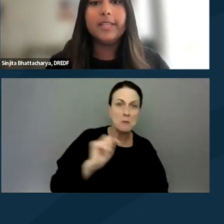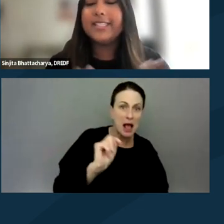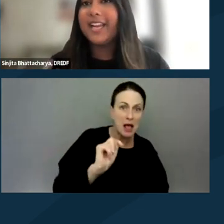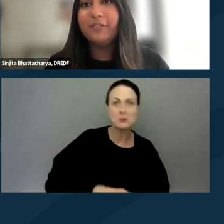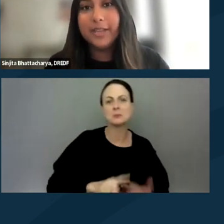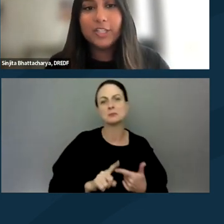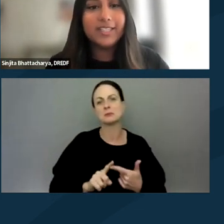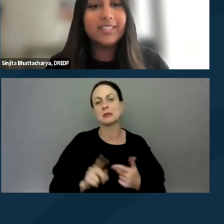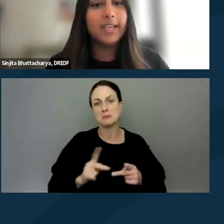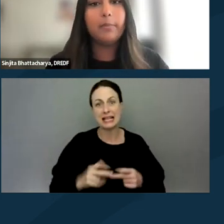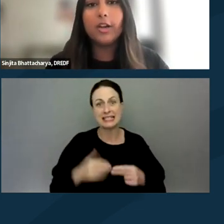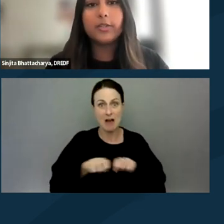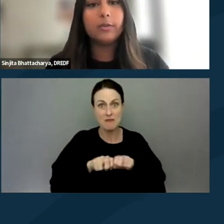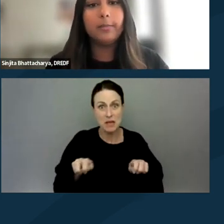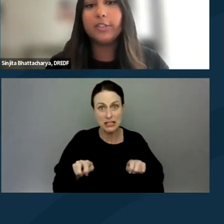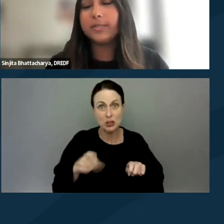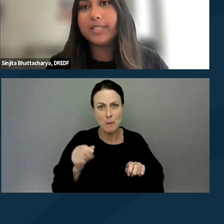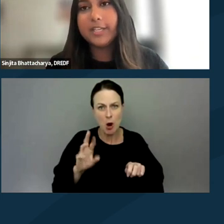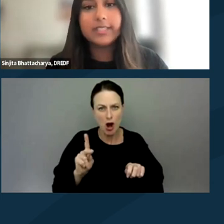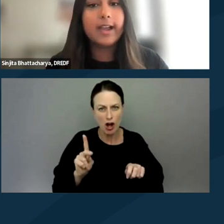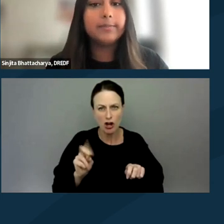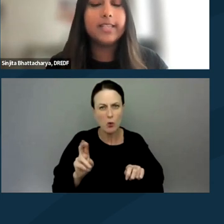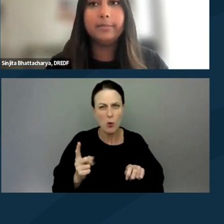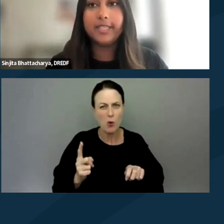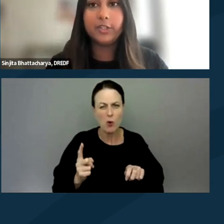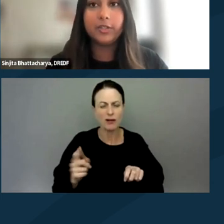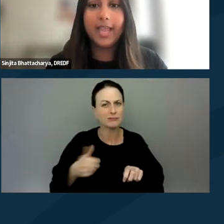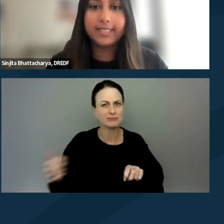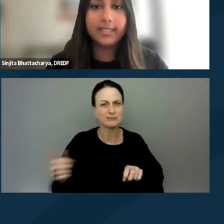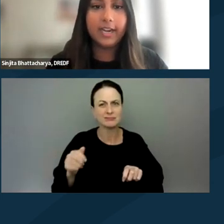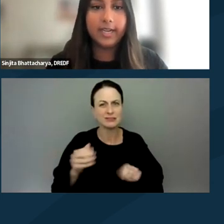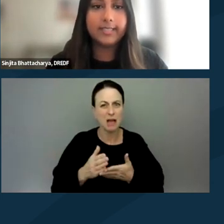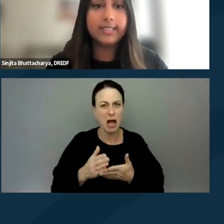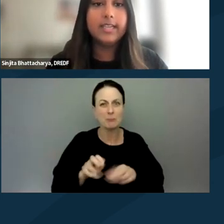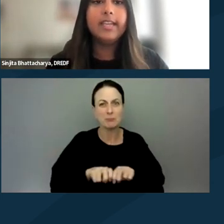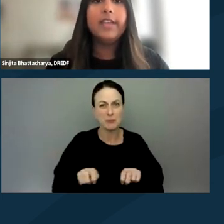places that have benches like parks or public transportation stops and potential exit areas.